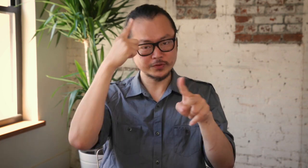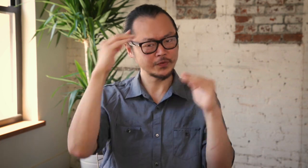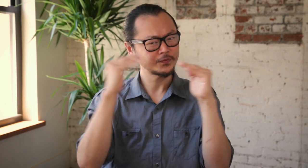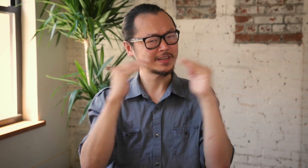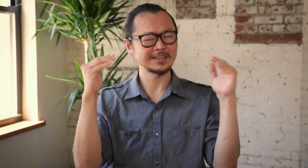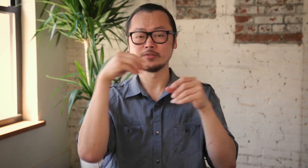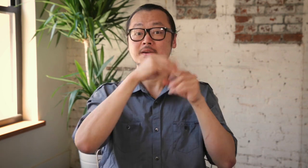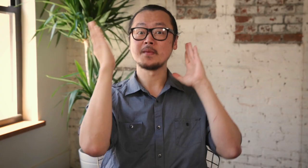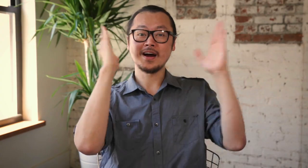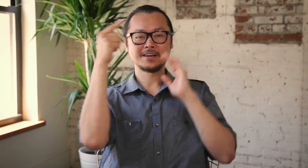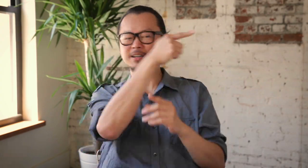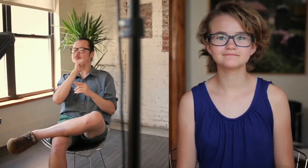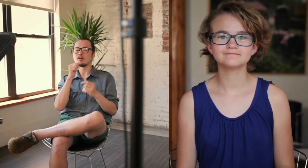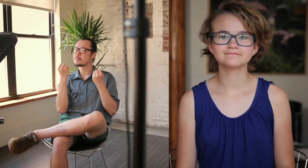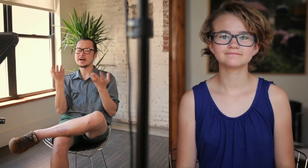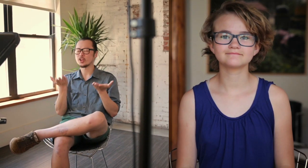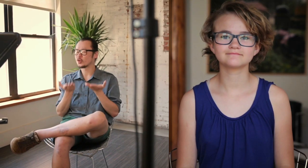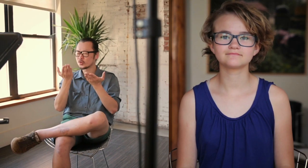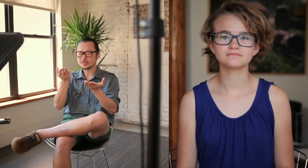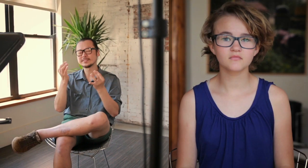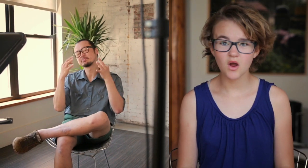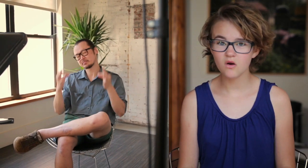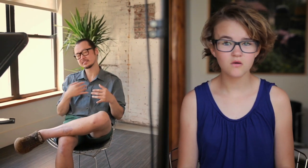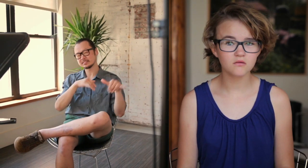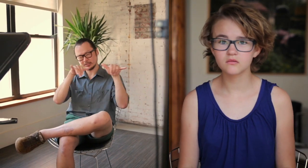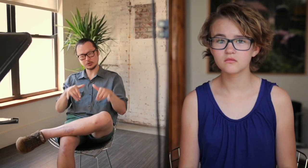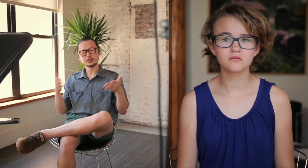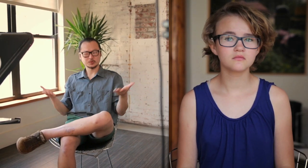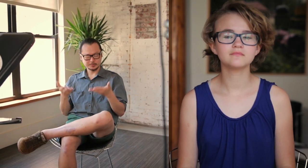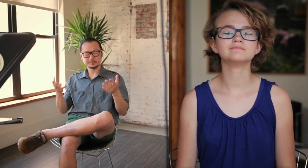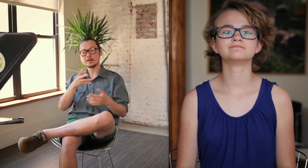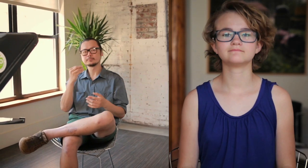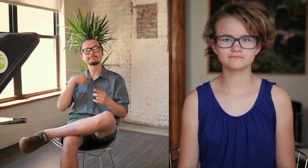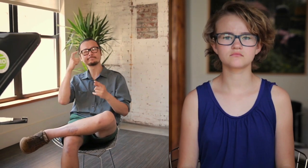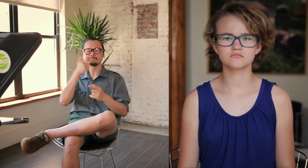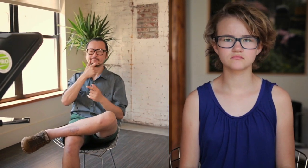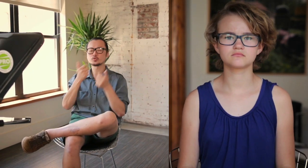There are many opportunities for equality and that is not always the case in Malaysia. So that's why I decided to stay here.